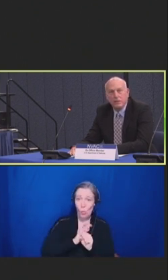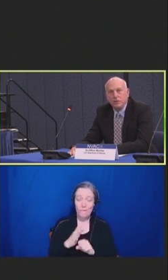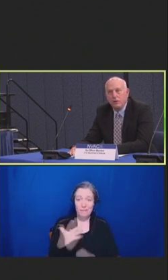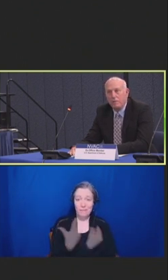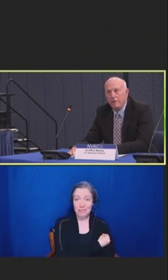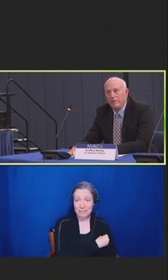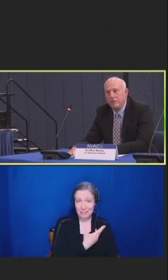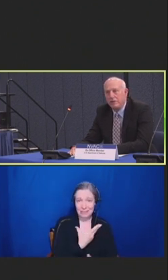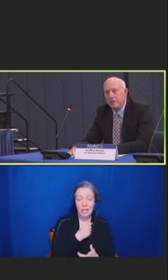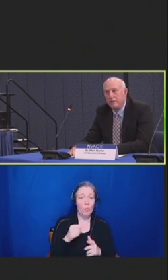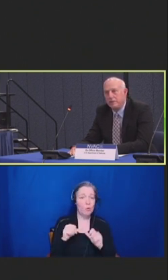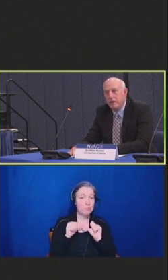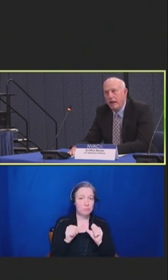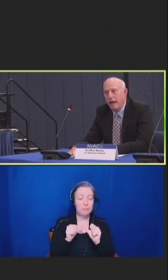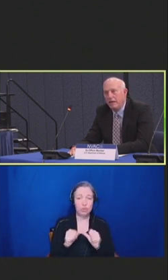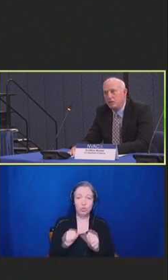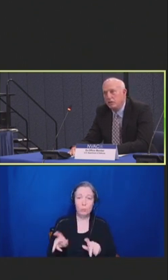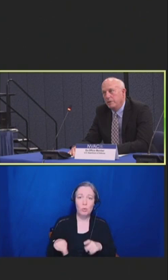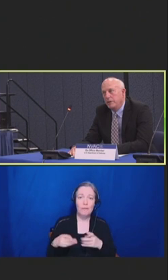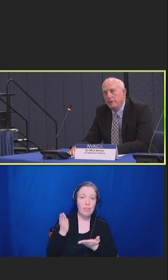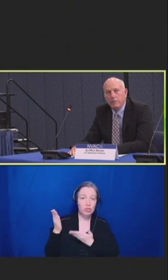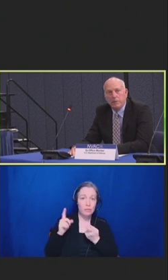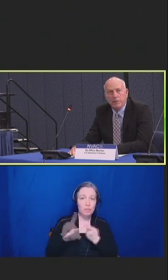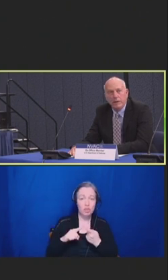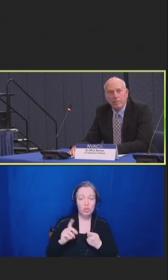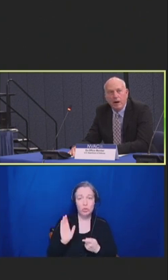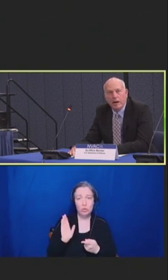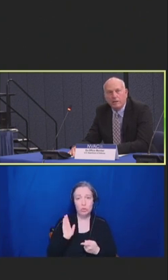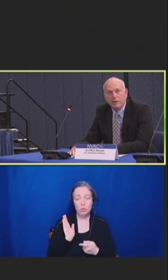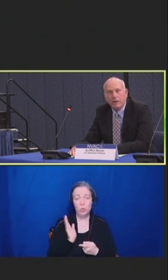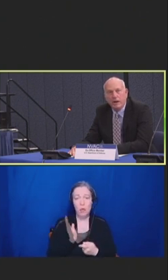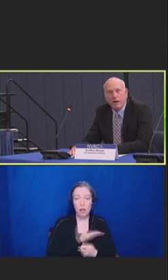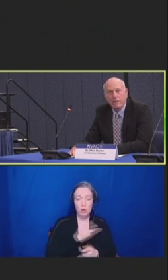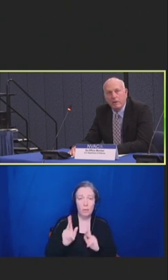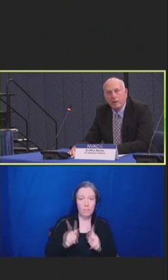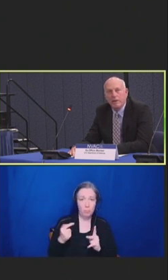to our beneficiaries, as do we with mpox.